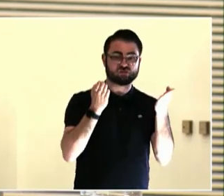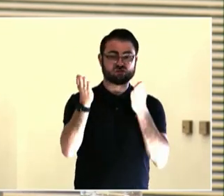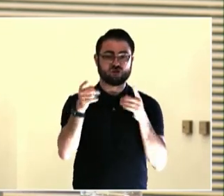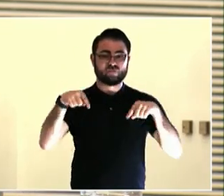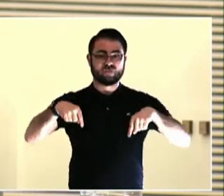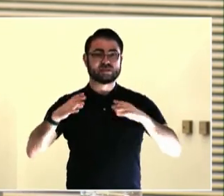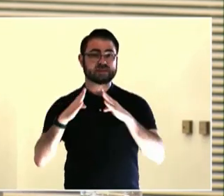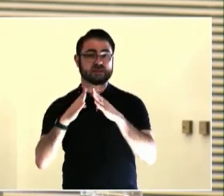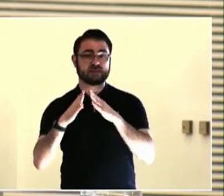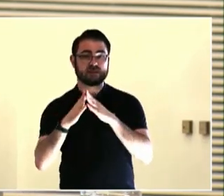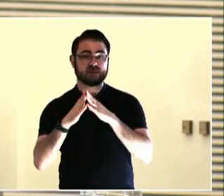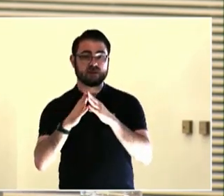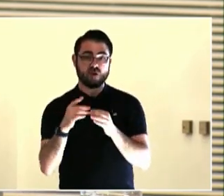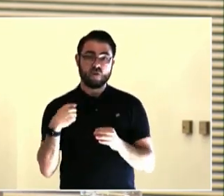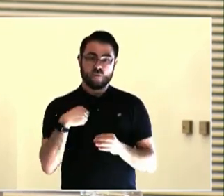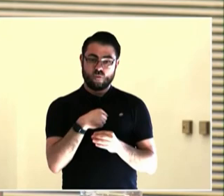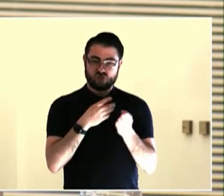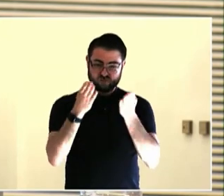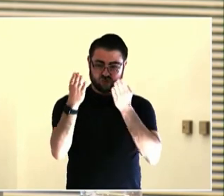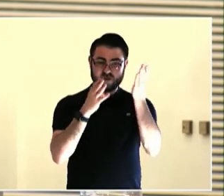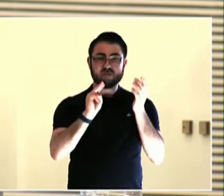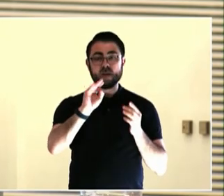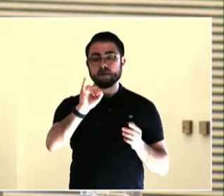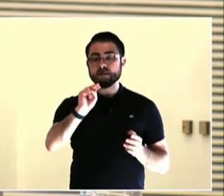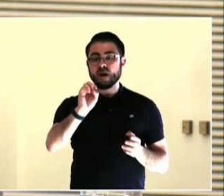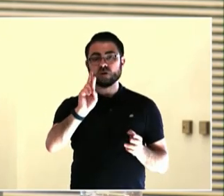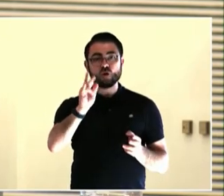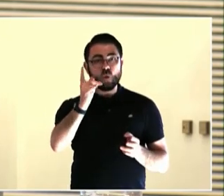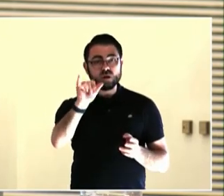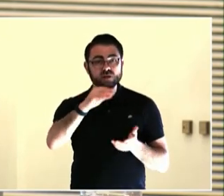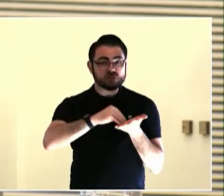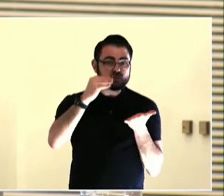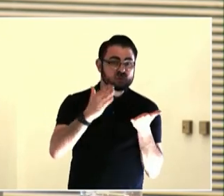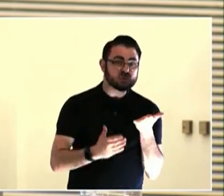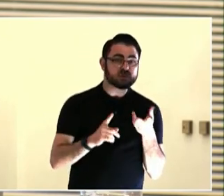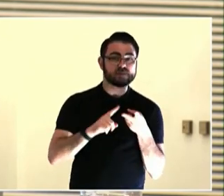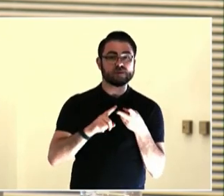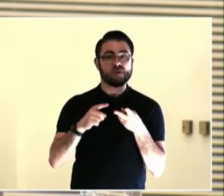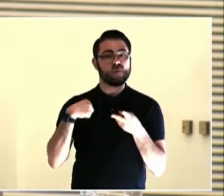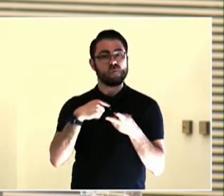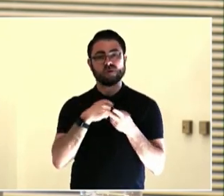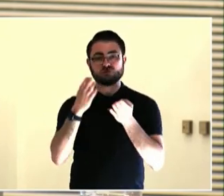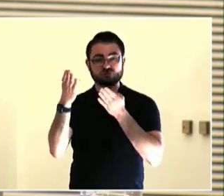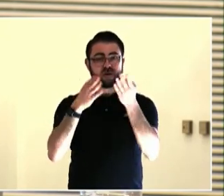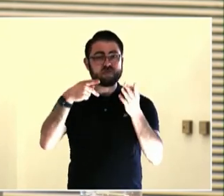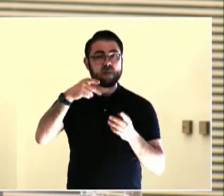By switching to using plain language, we are inviting folks to think more critically, to ask